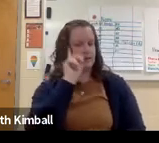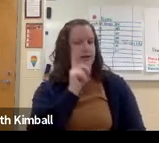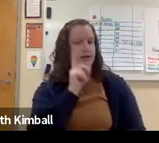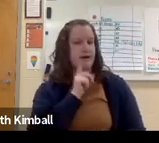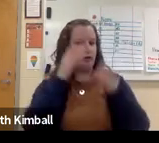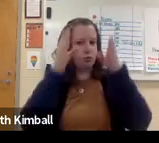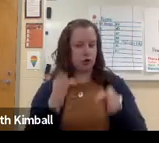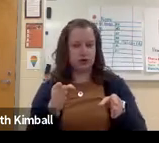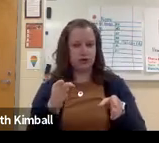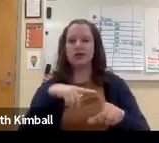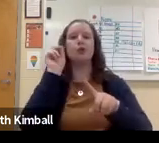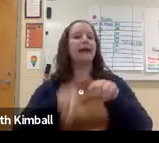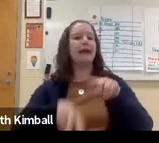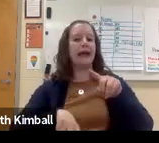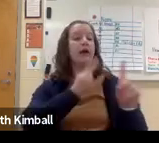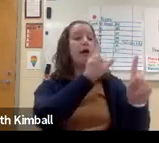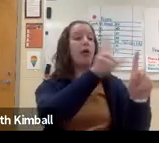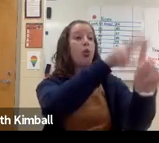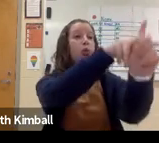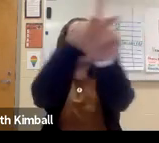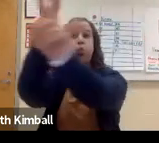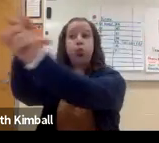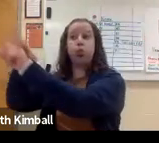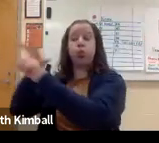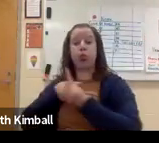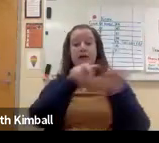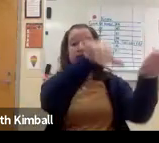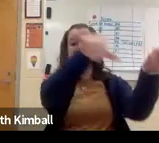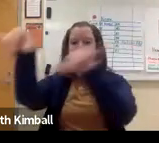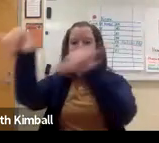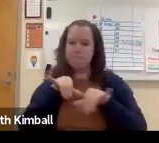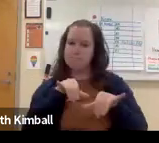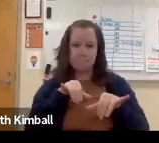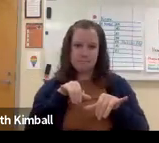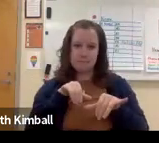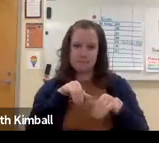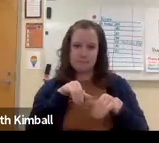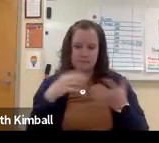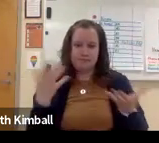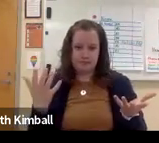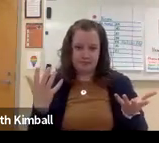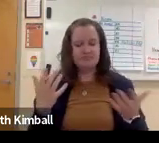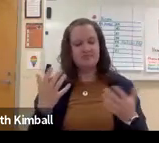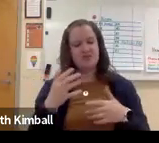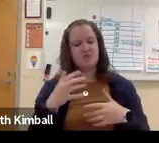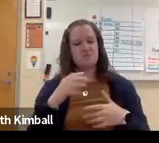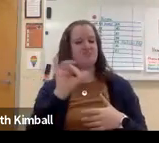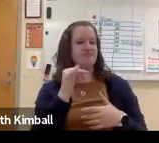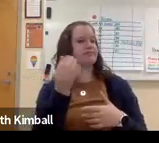So if you know one deaf person, you have to realize that you only know one deaf person and what their life is like.